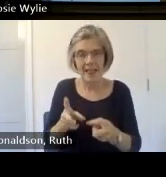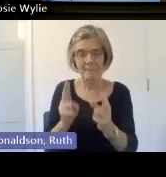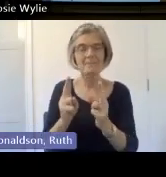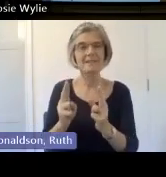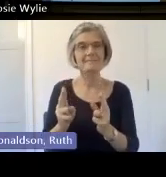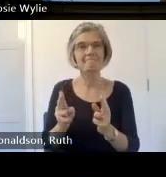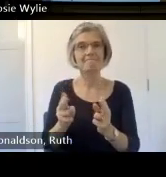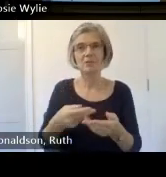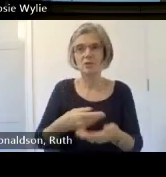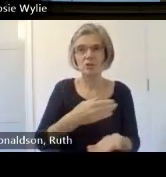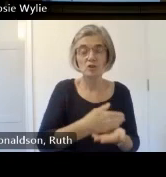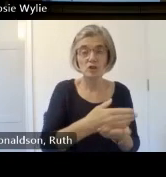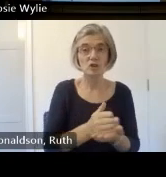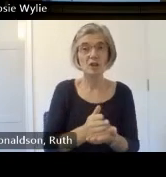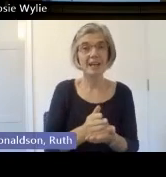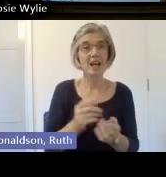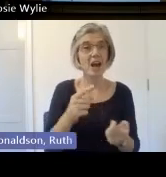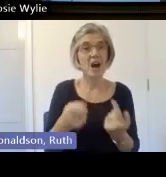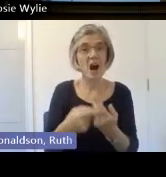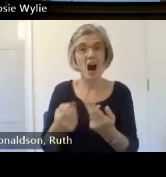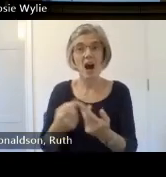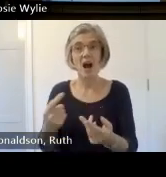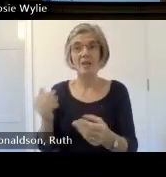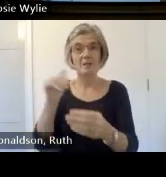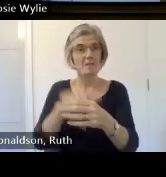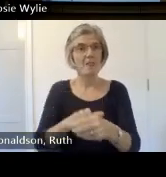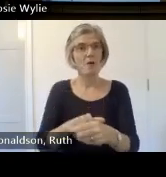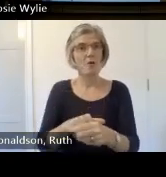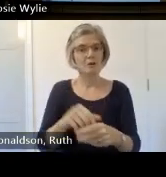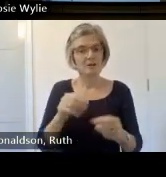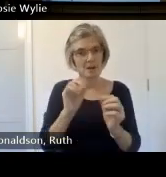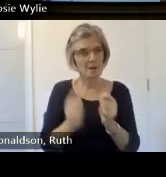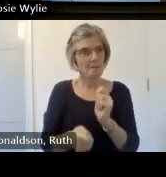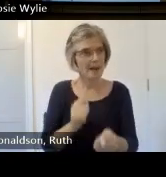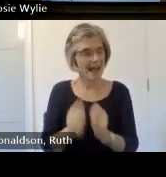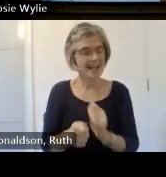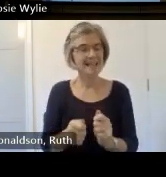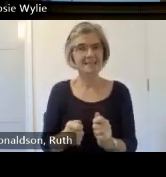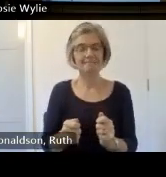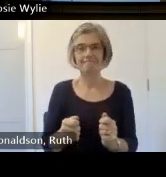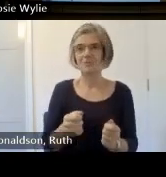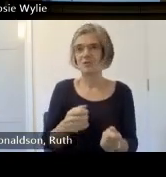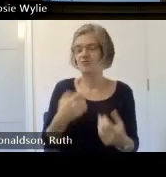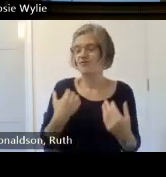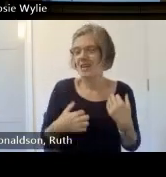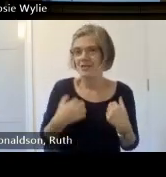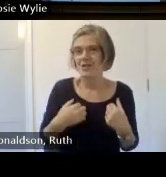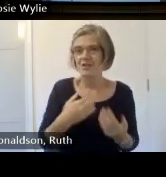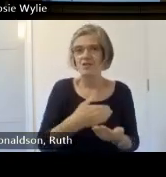great to see everyone's responses to the memories and thoughts of interviewees that surprise that